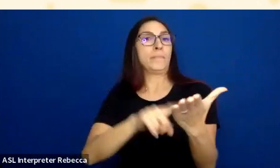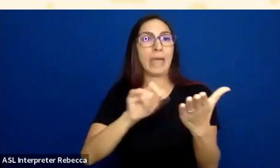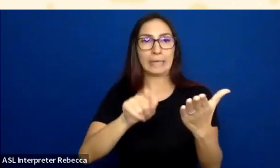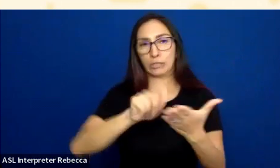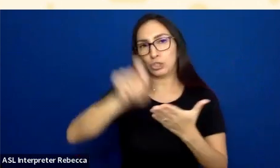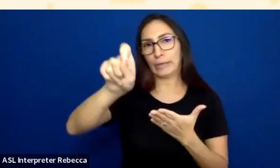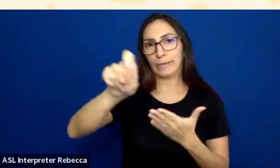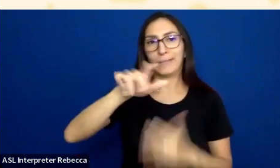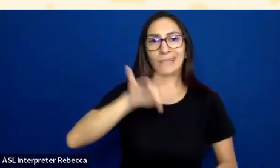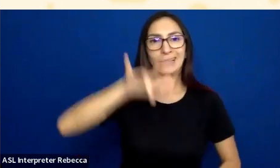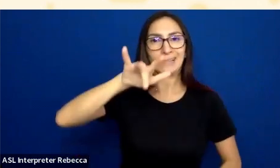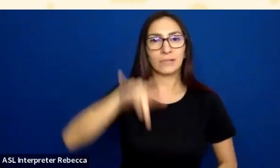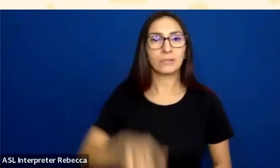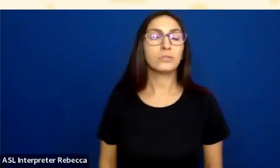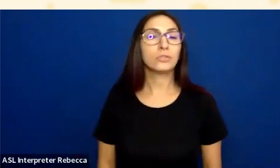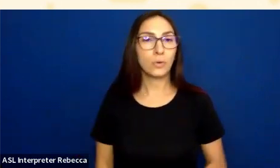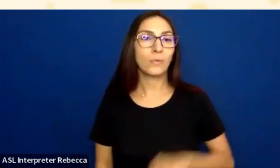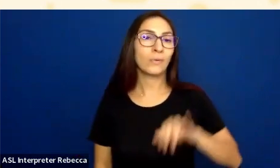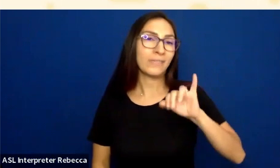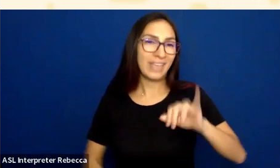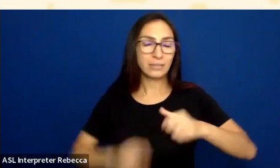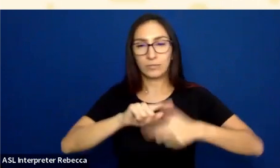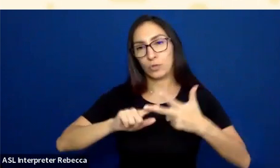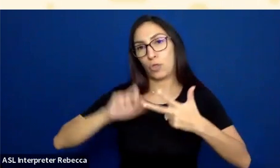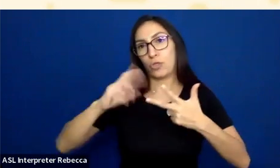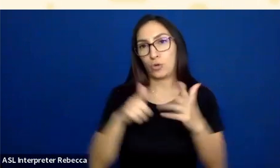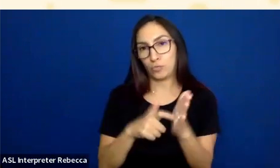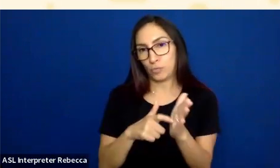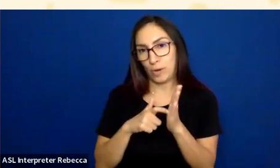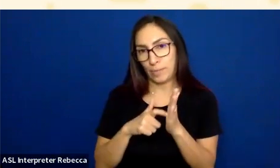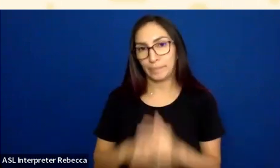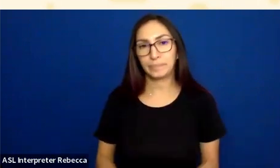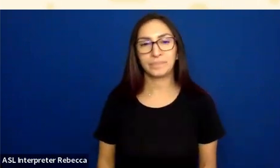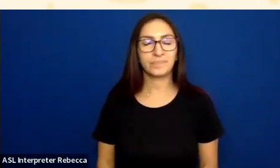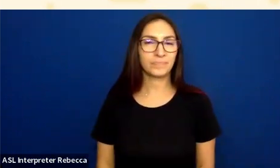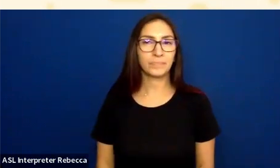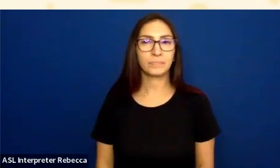So that is the third requirement here. And we’ll talk about a couple other things related